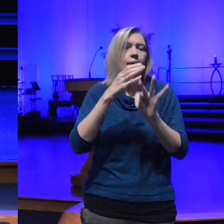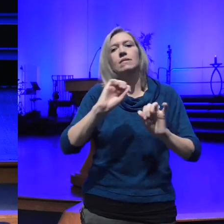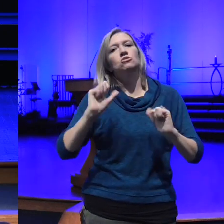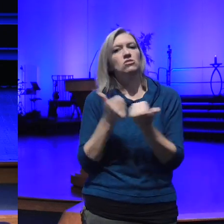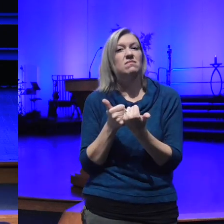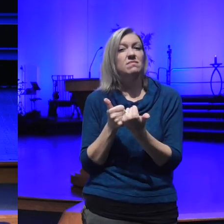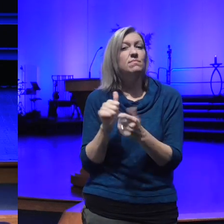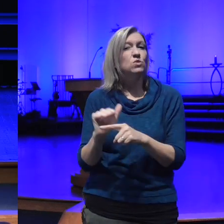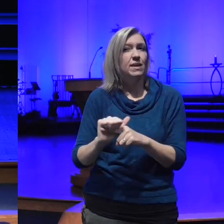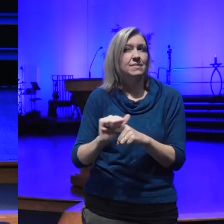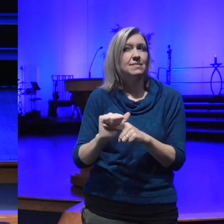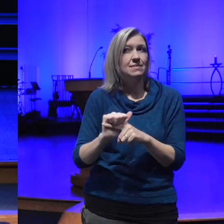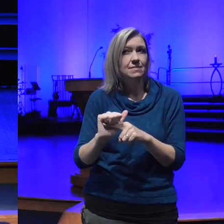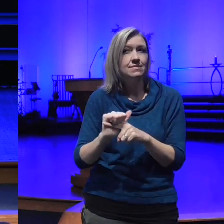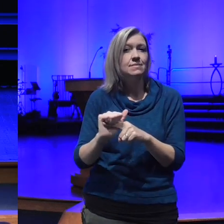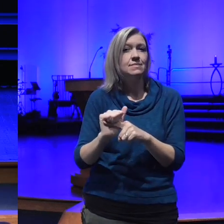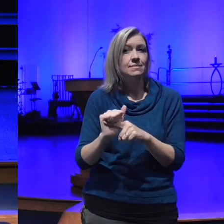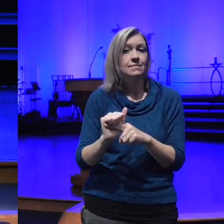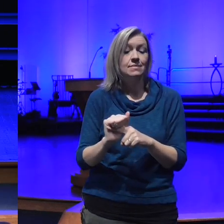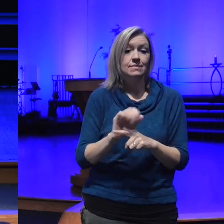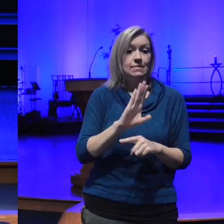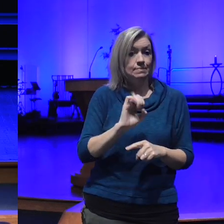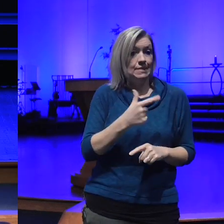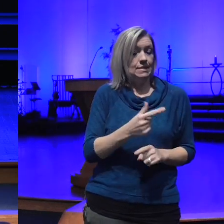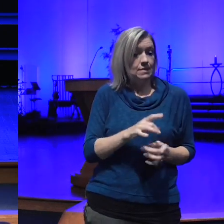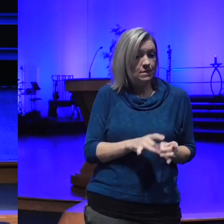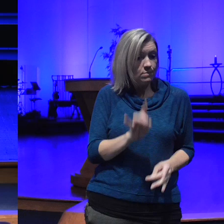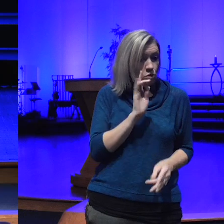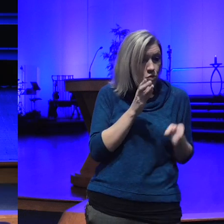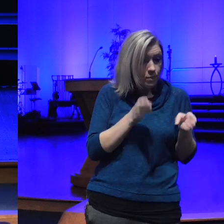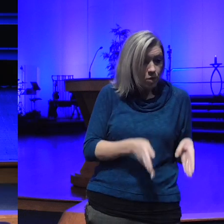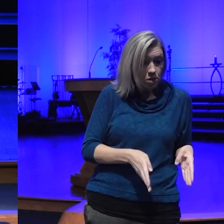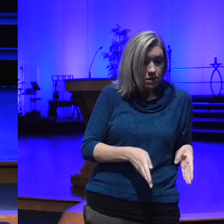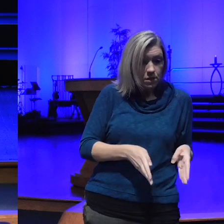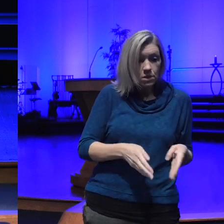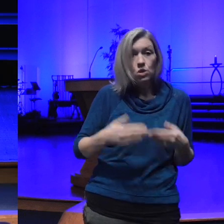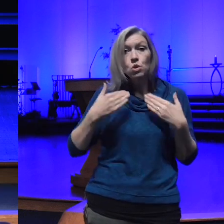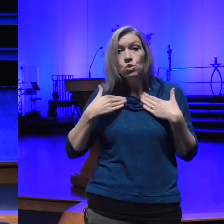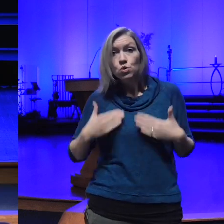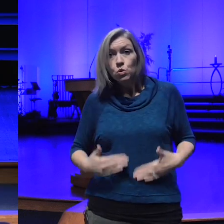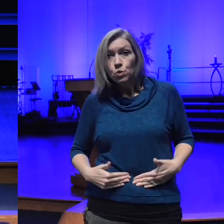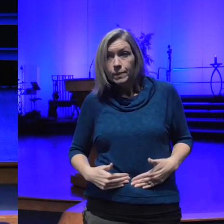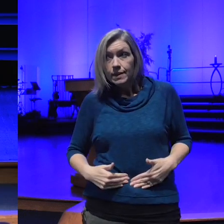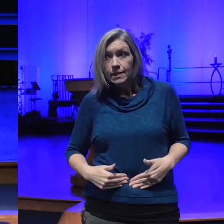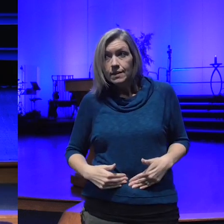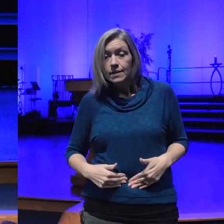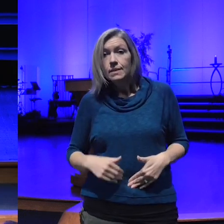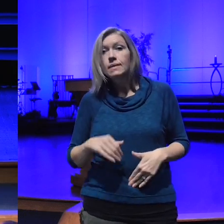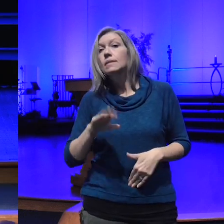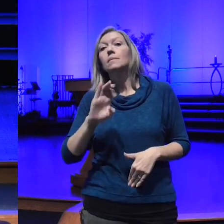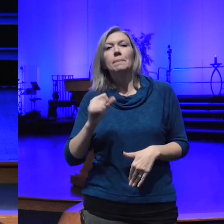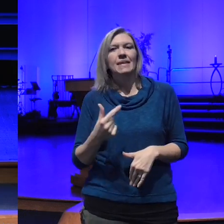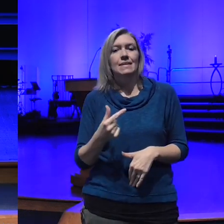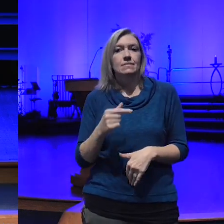of being a spiritual person of being a human being of being a citizen on this planet Earth